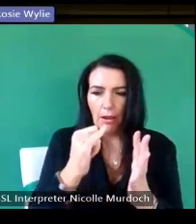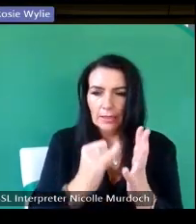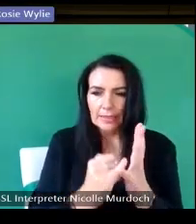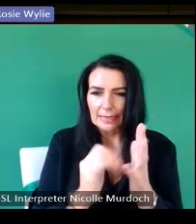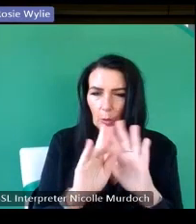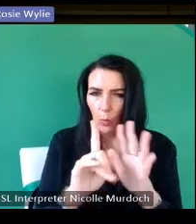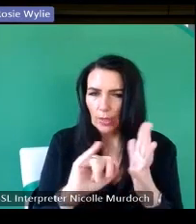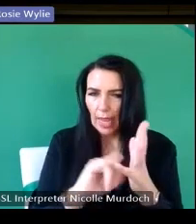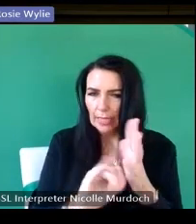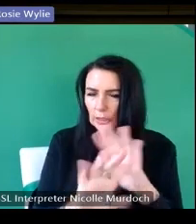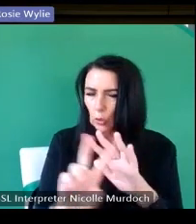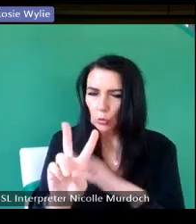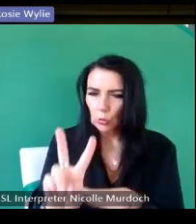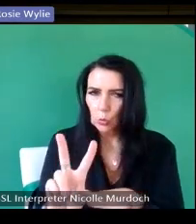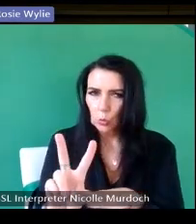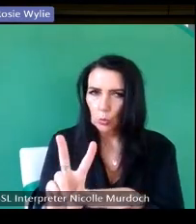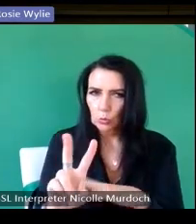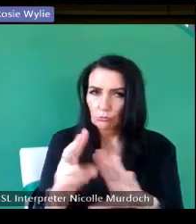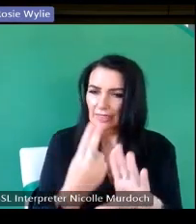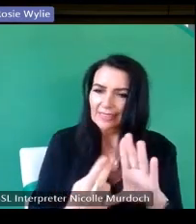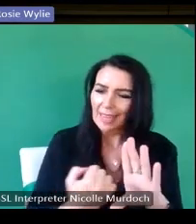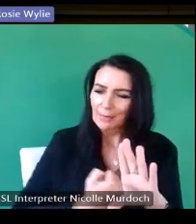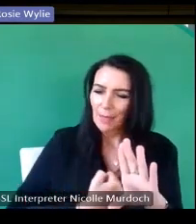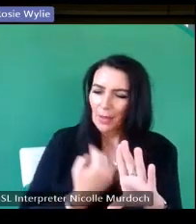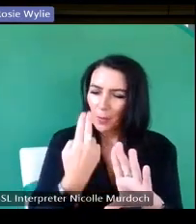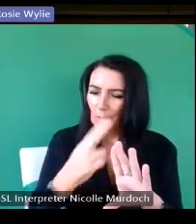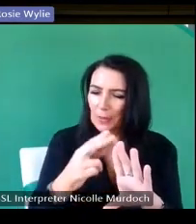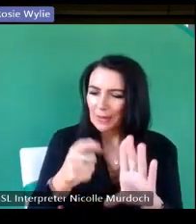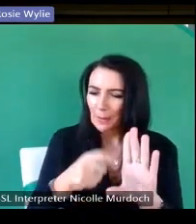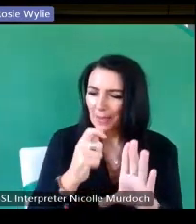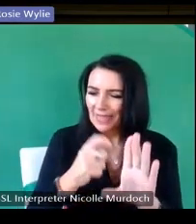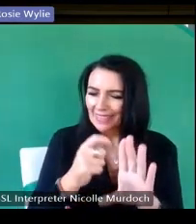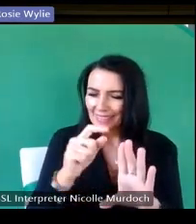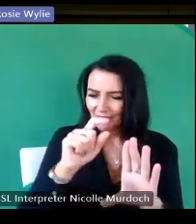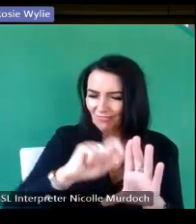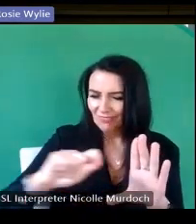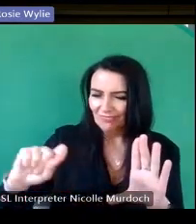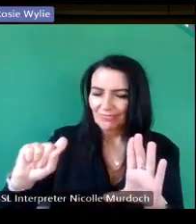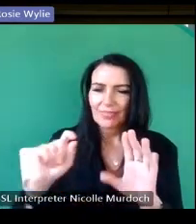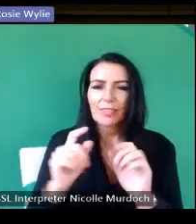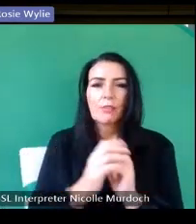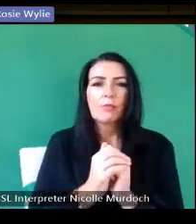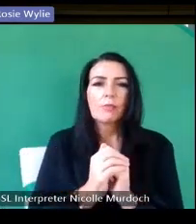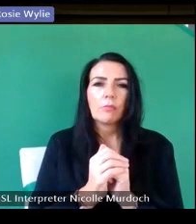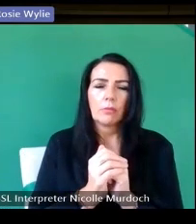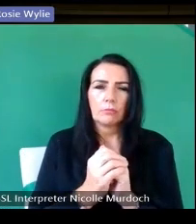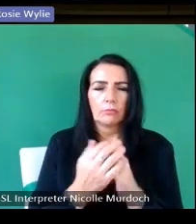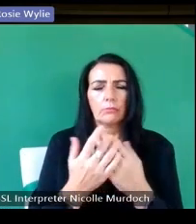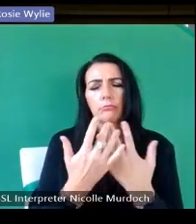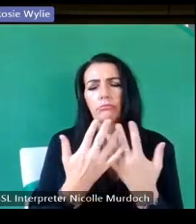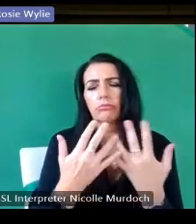can so finally I would like to thank um as I said that there hundreds of people who've participated